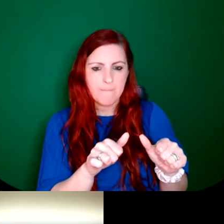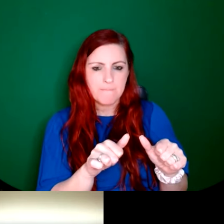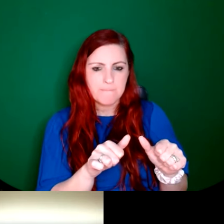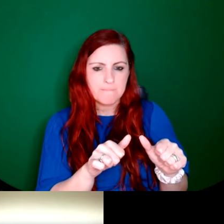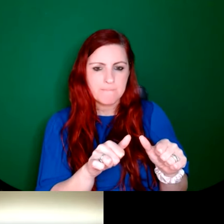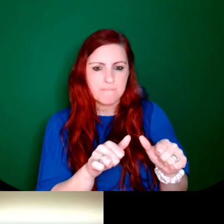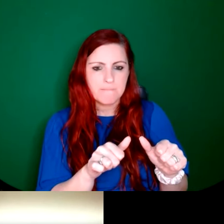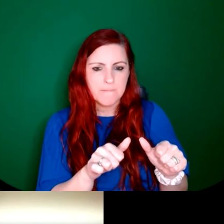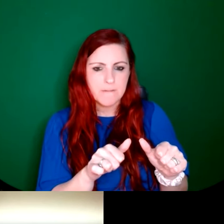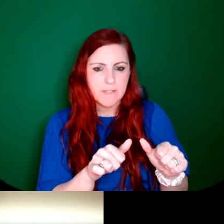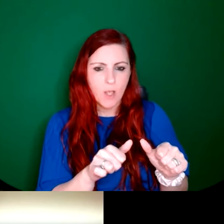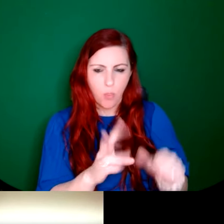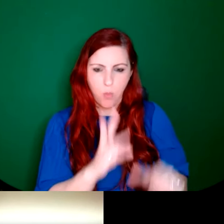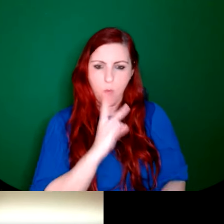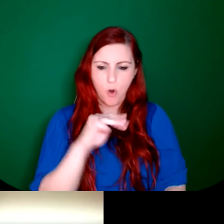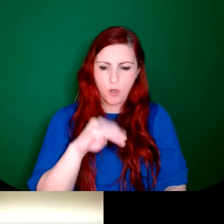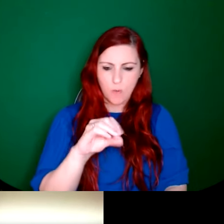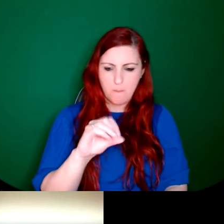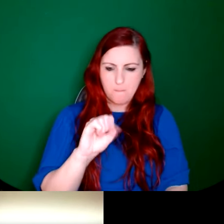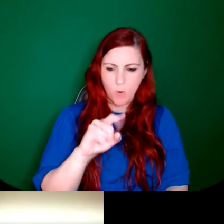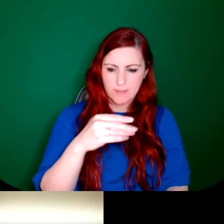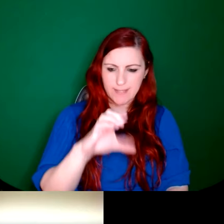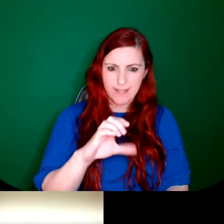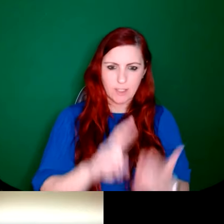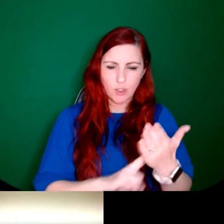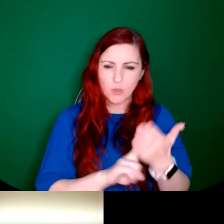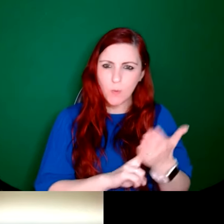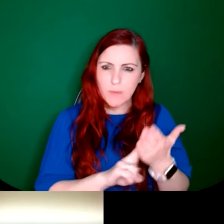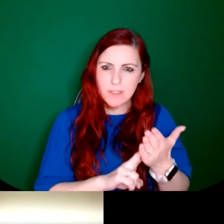mosaic is used and did the An Túr Ghloine studio work with mosaics? And if so